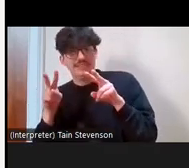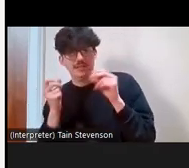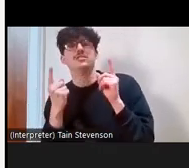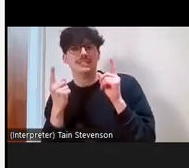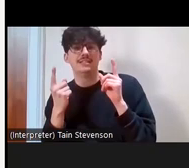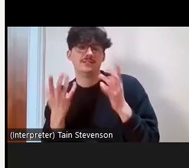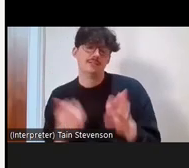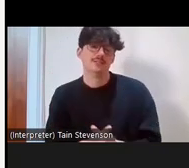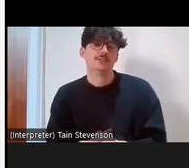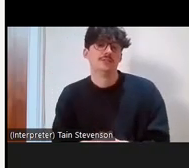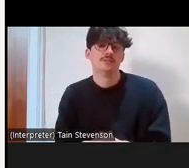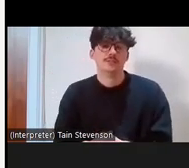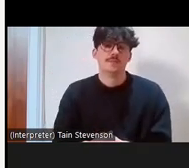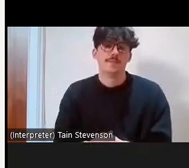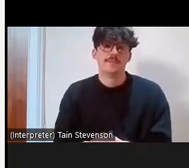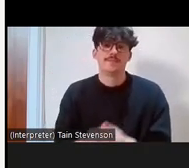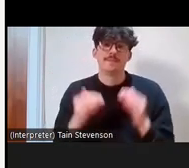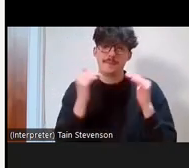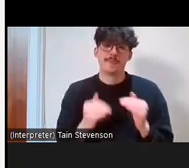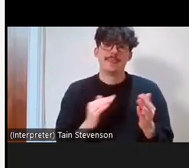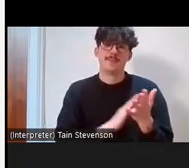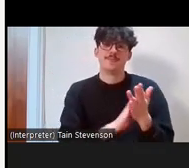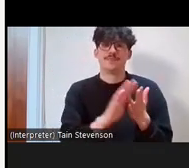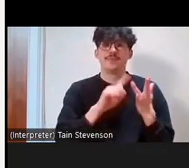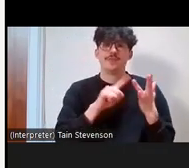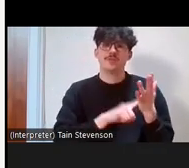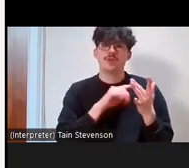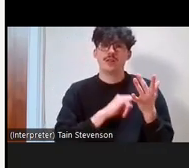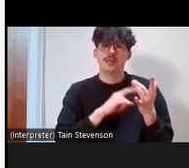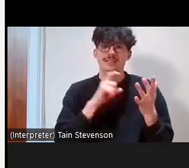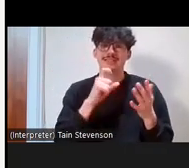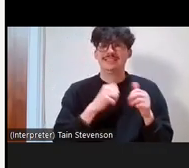and then also kind of holistic support. So, lack of support for volunteers. So,